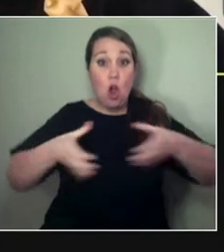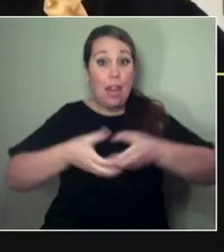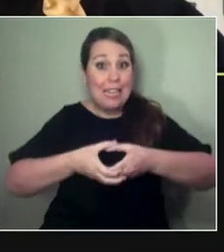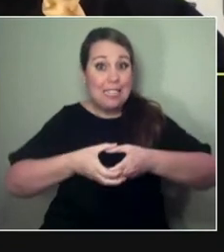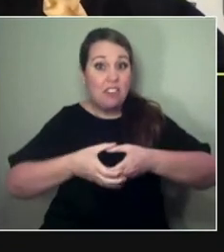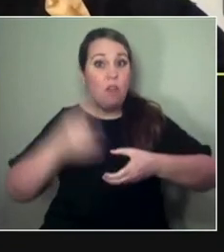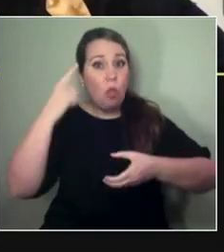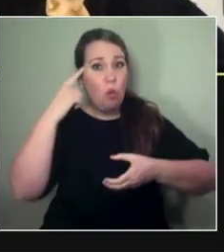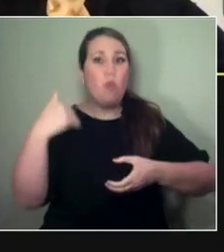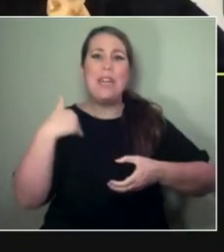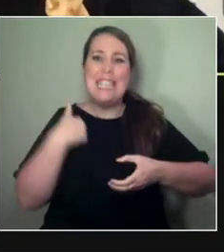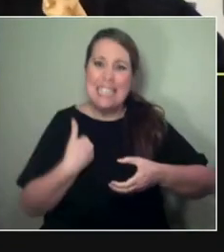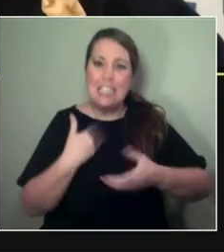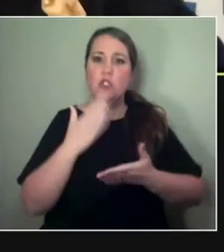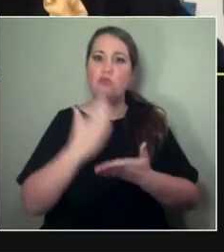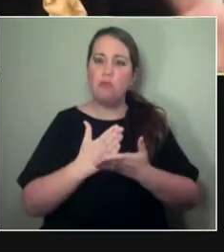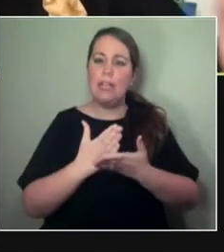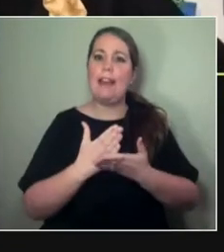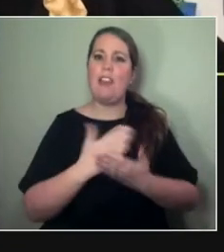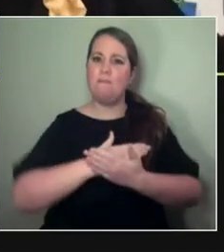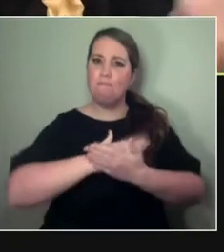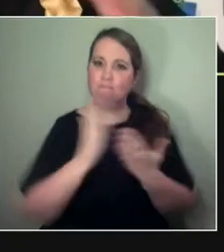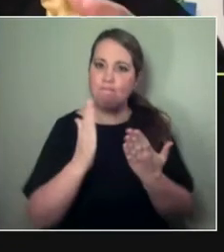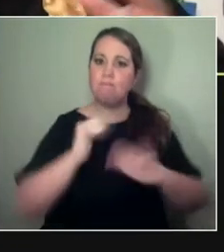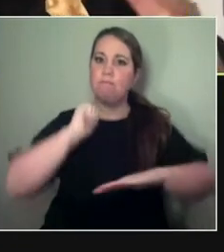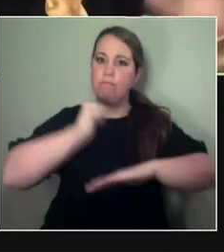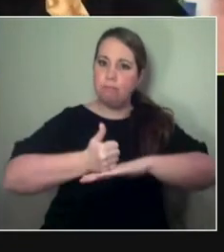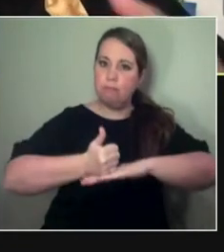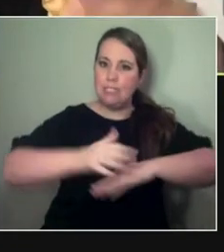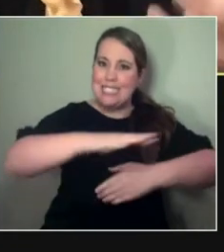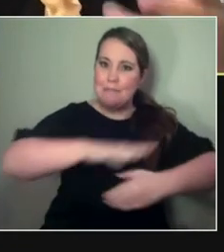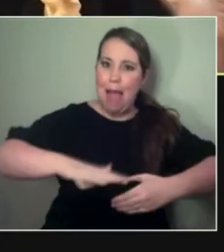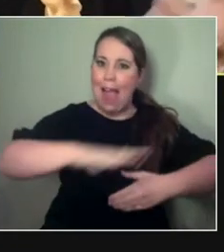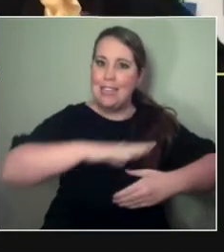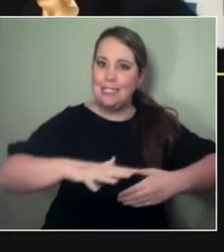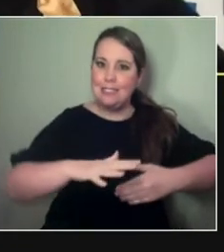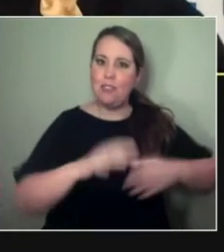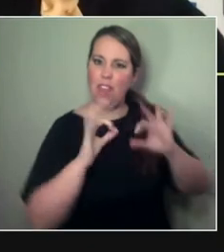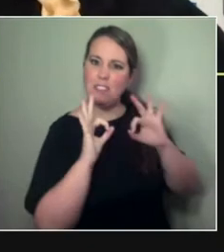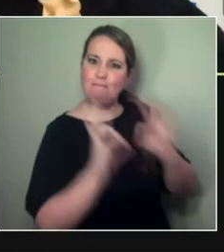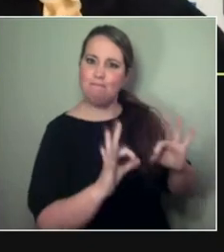to then kind of understand how to bring the community together. You know, this idea of galvanising.